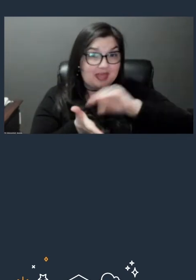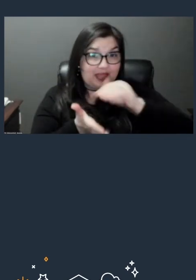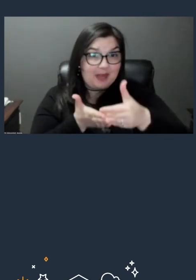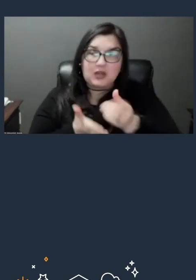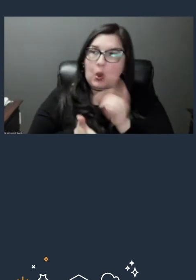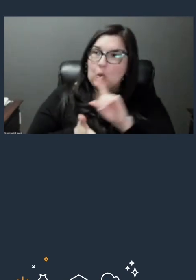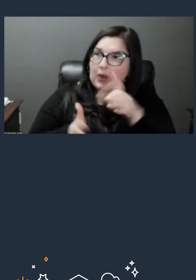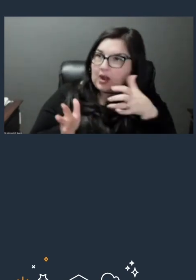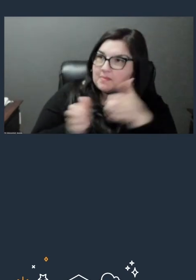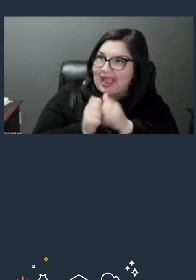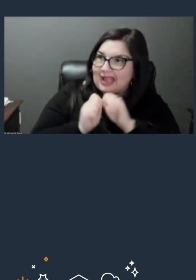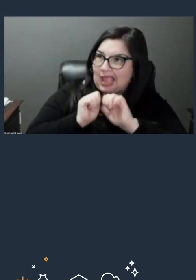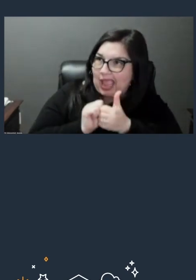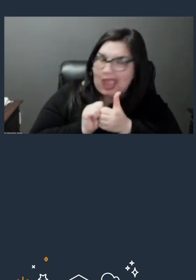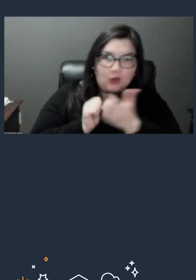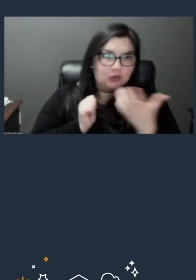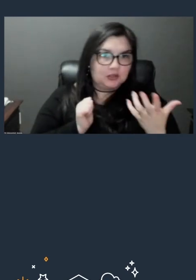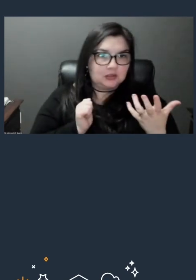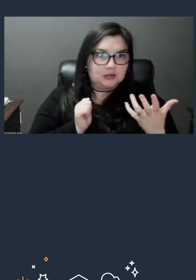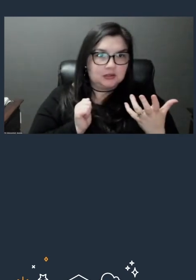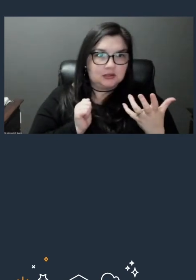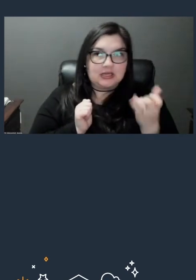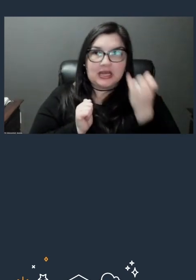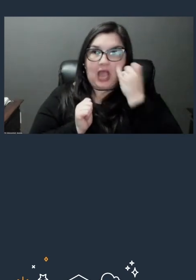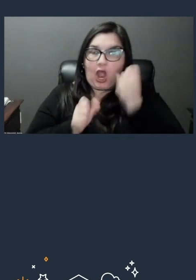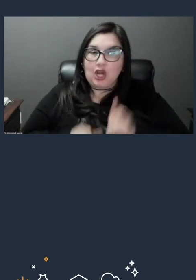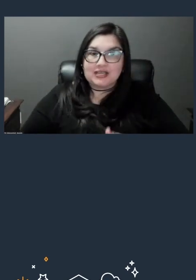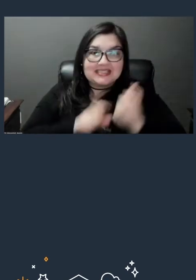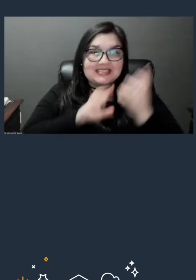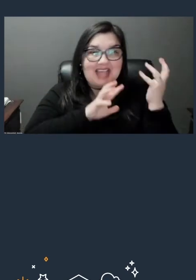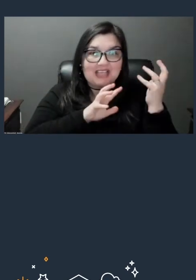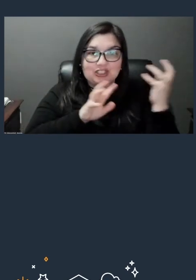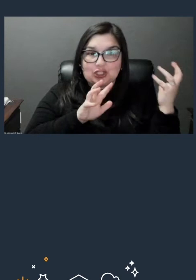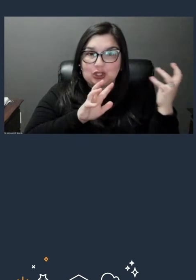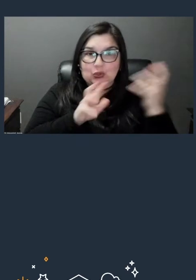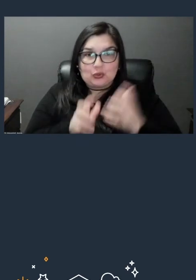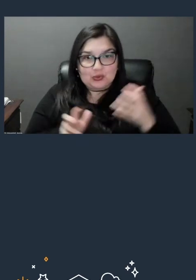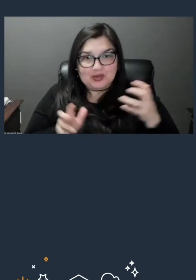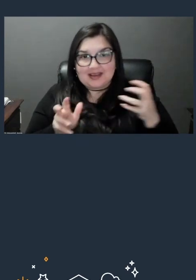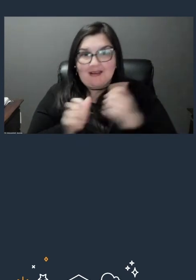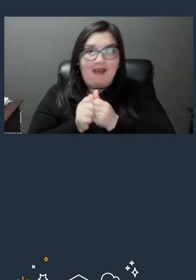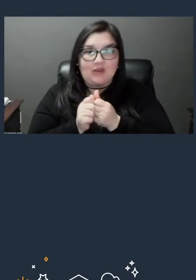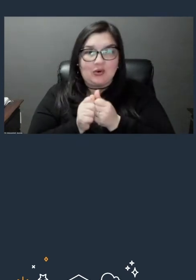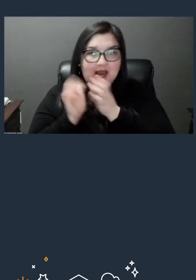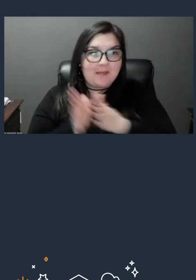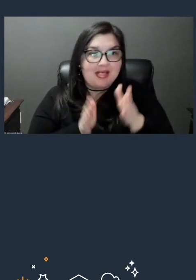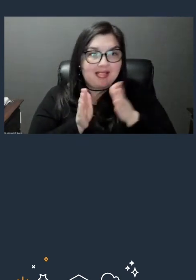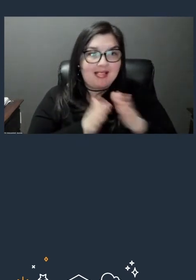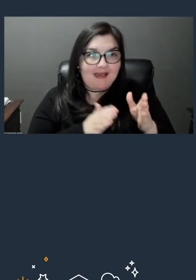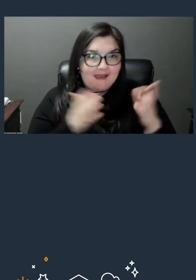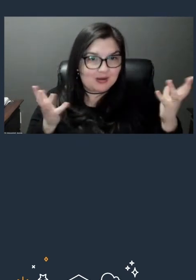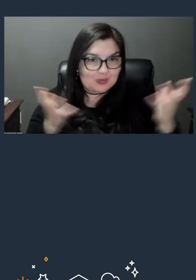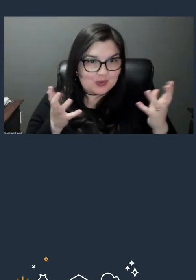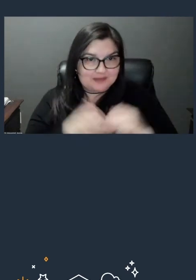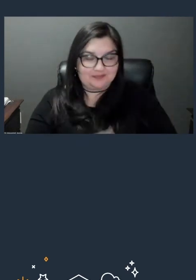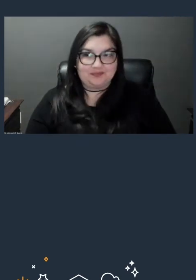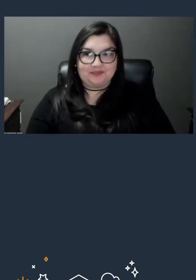What is our disaster recovery plan? So this is one of those things that we at AWS